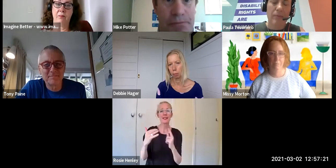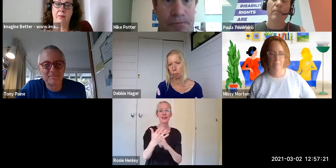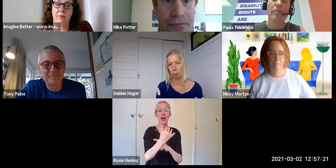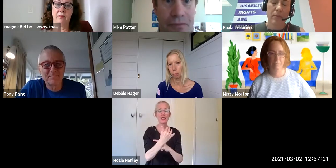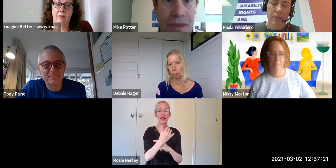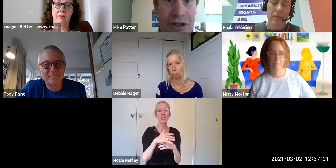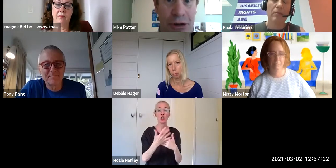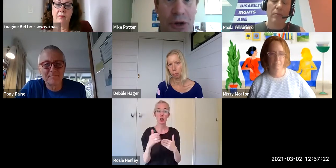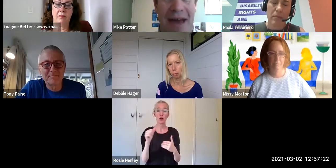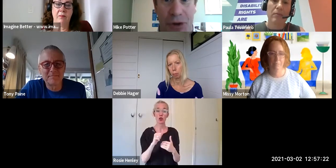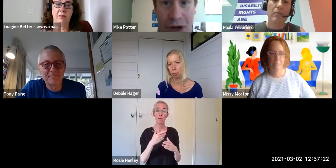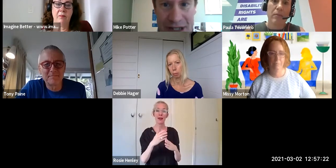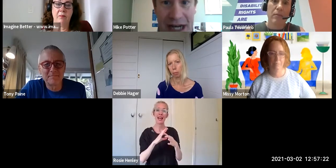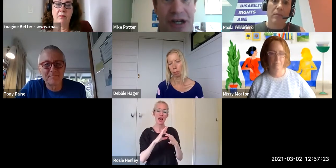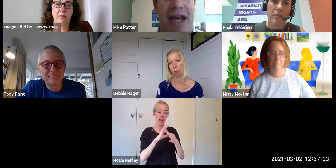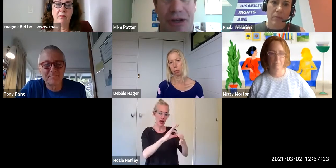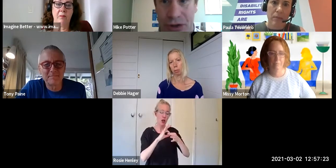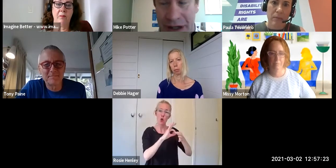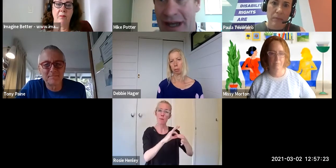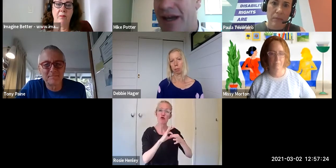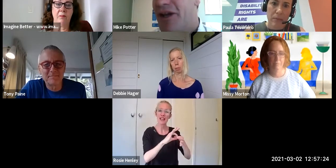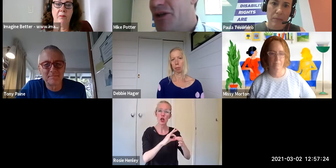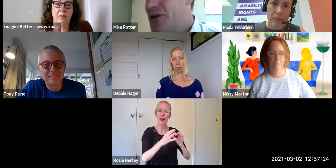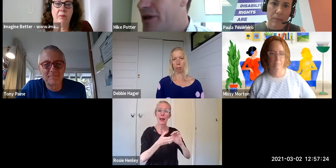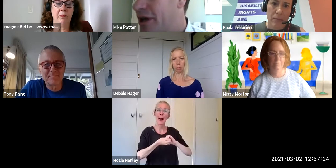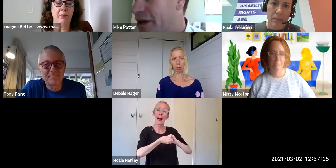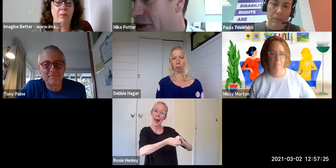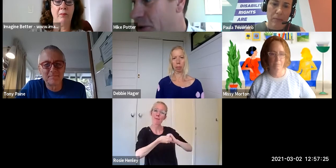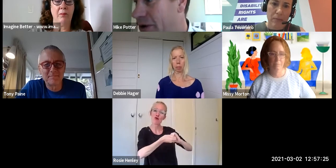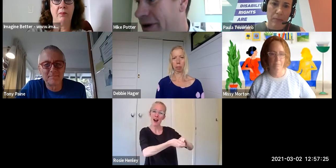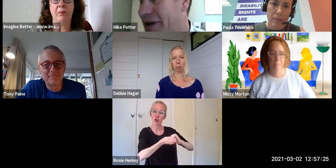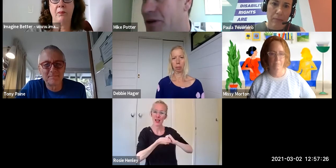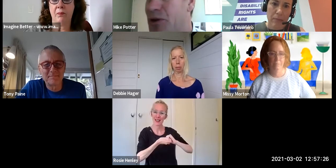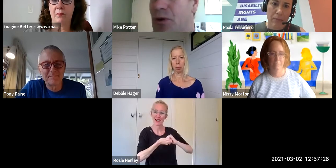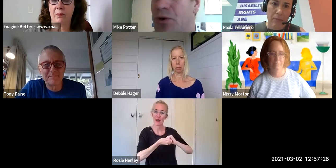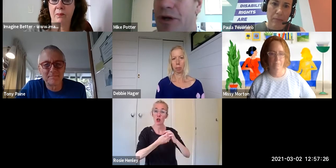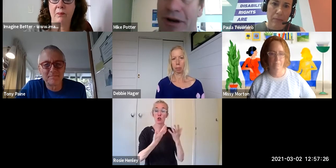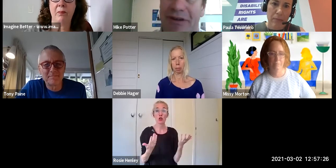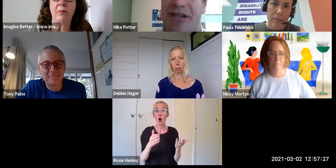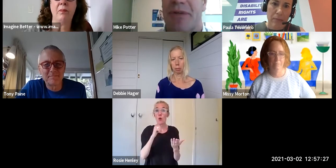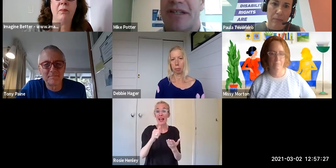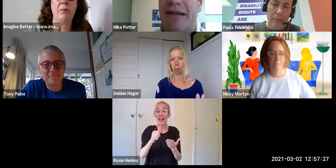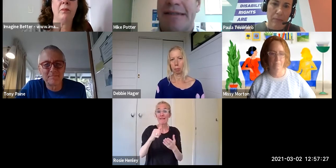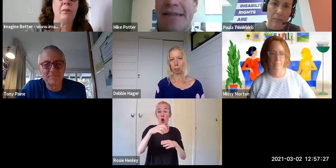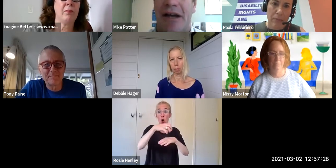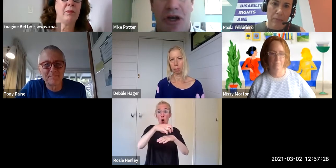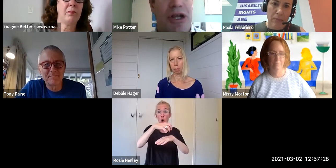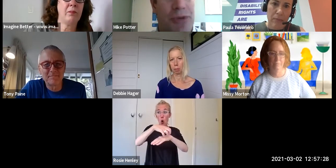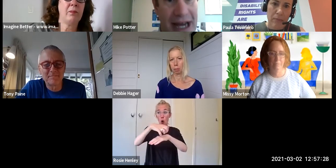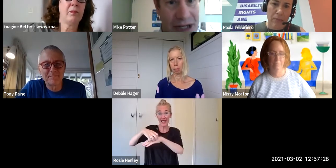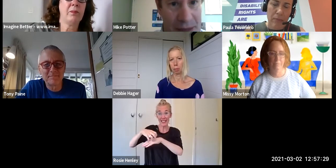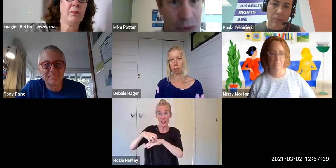So if you have an organisation and you don't have a disability, you need to engage people